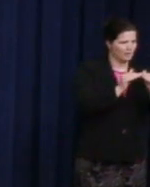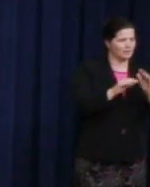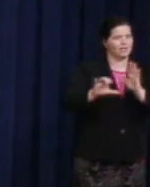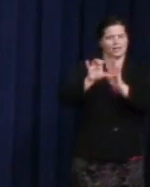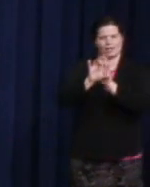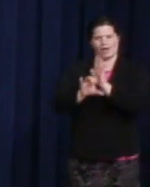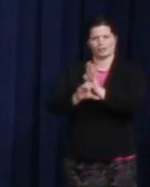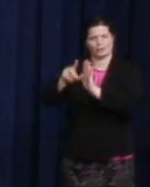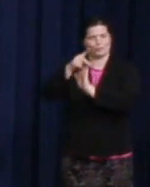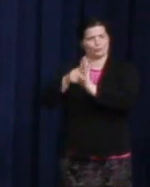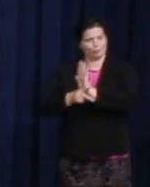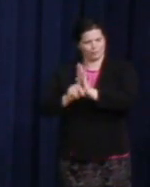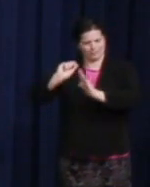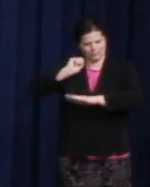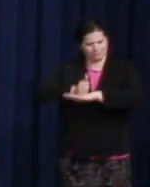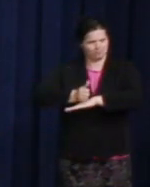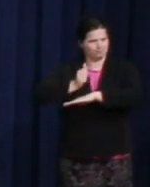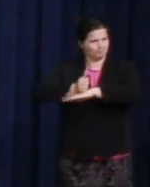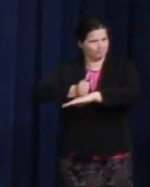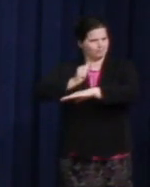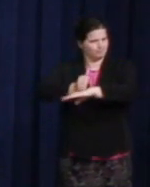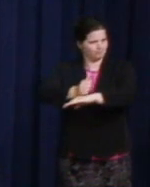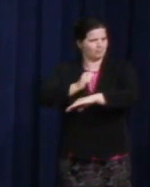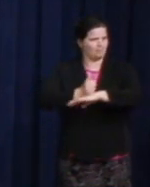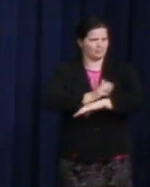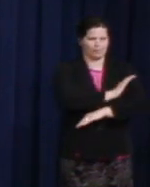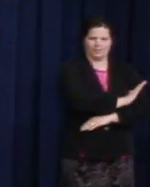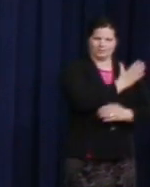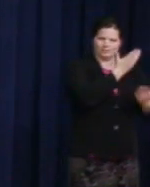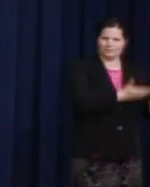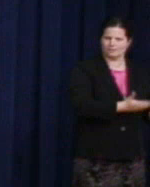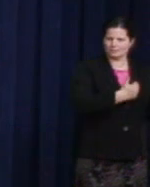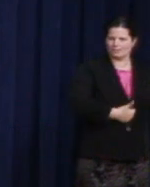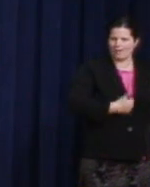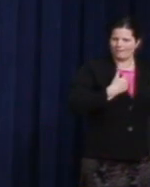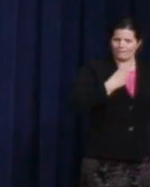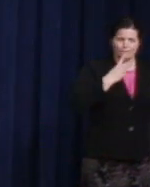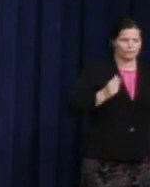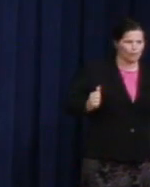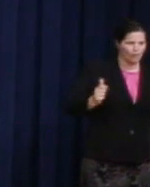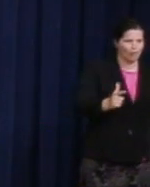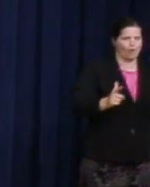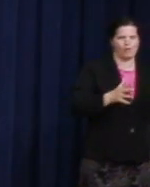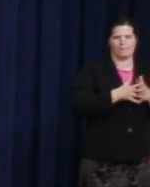render real for all Americans, not just some. Harvey Milk, you have recruited